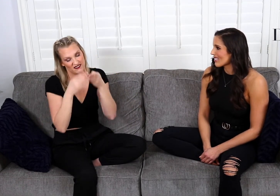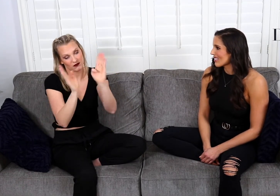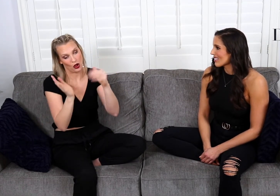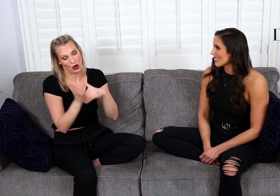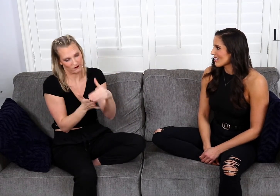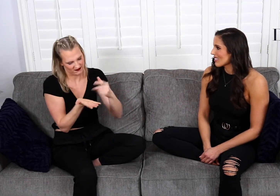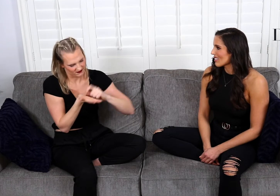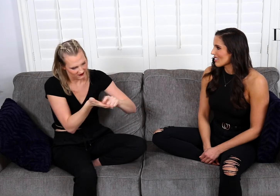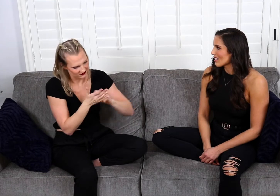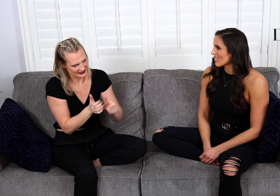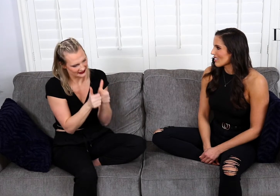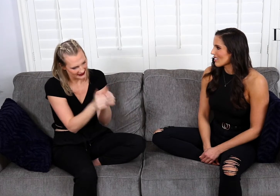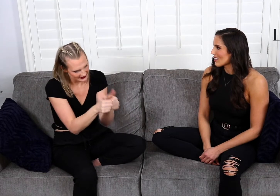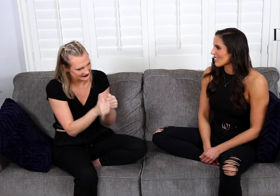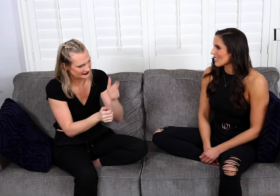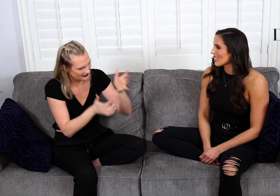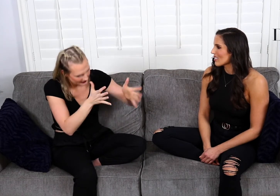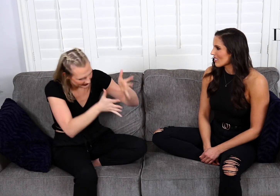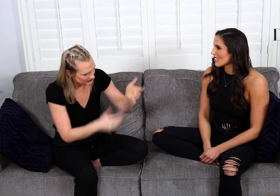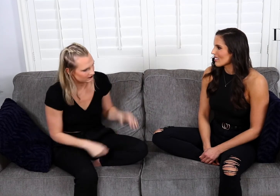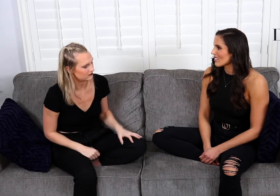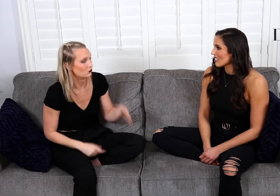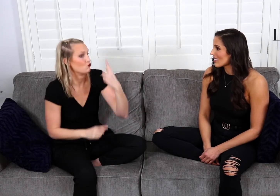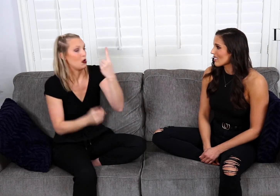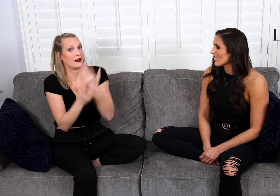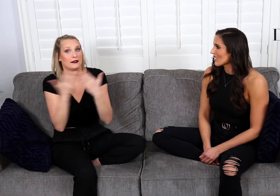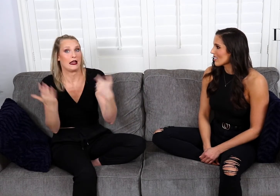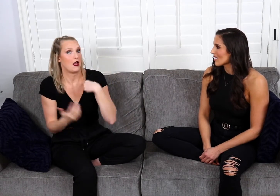But usually it's texting and gesturing.